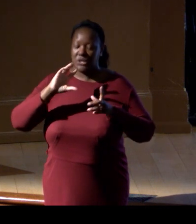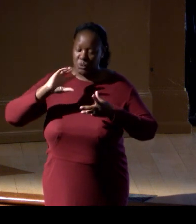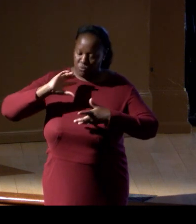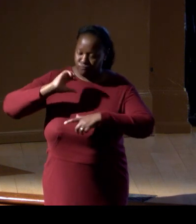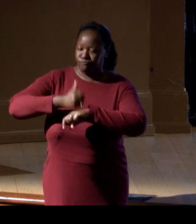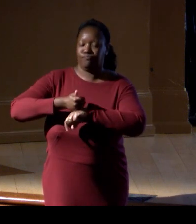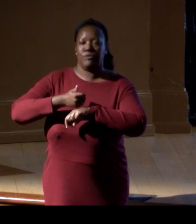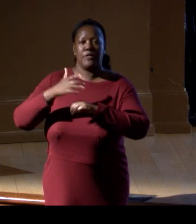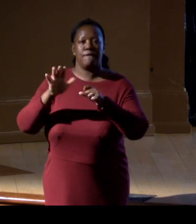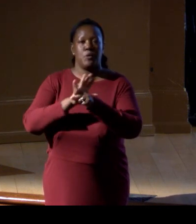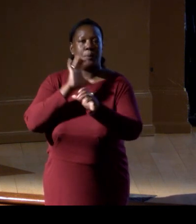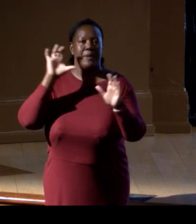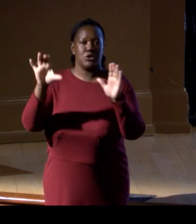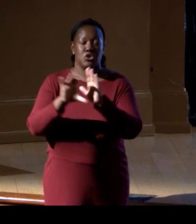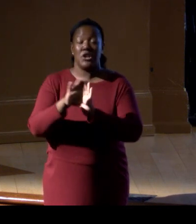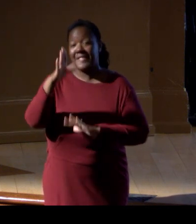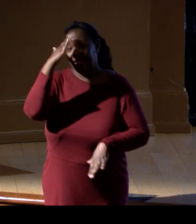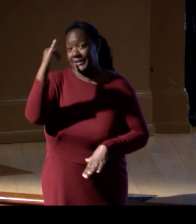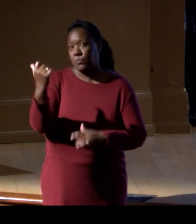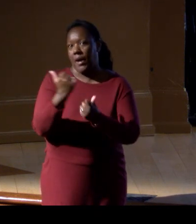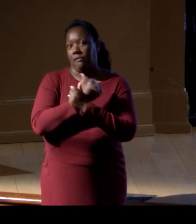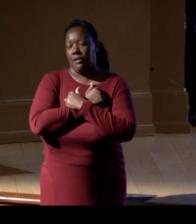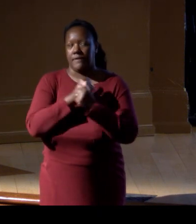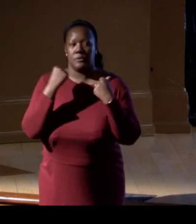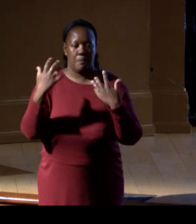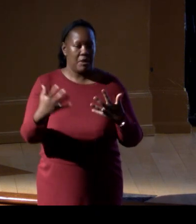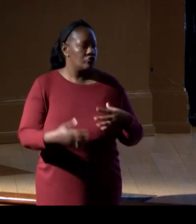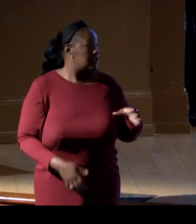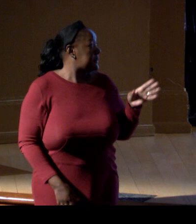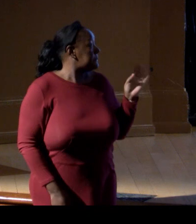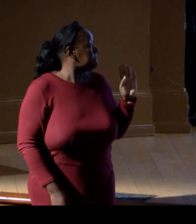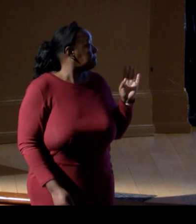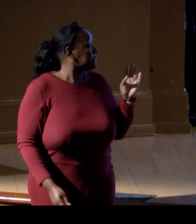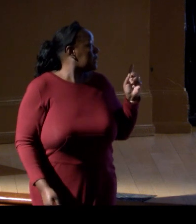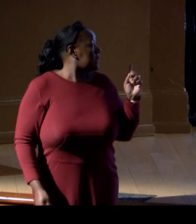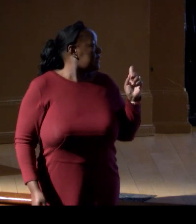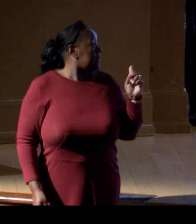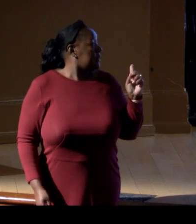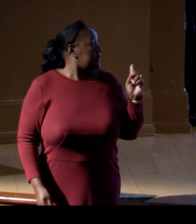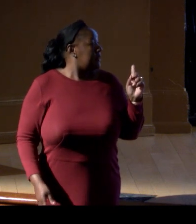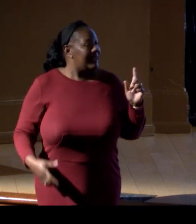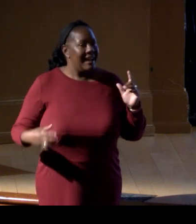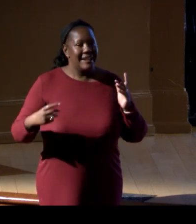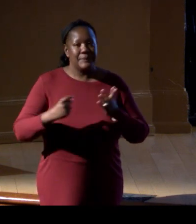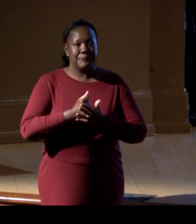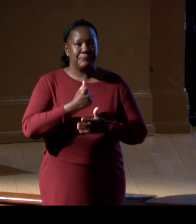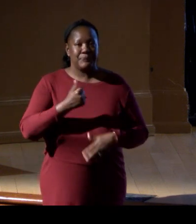And this is why I love so much now that we're so lucky to have Molly with us on our team,